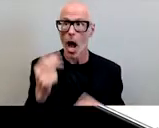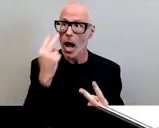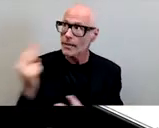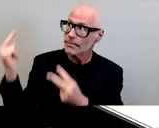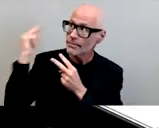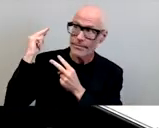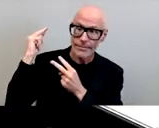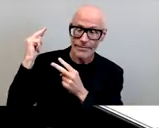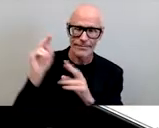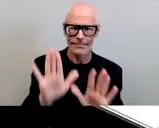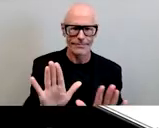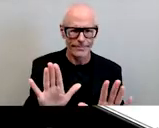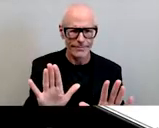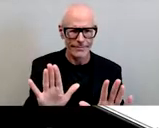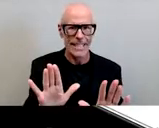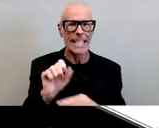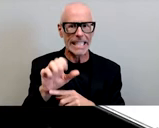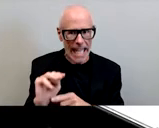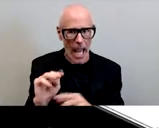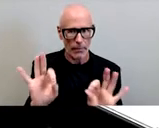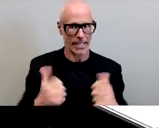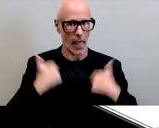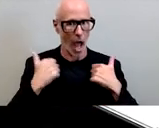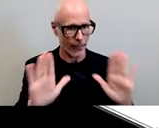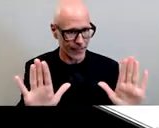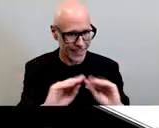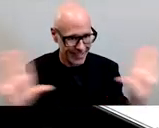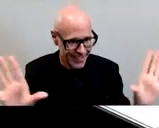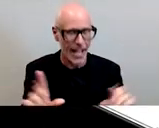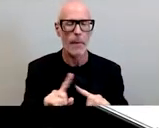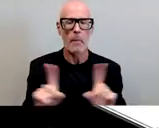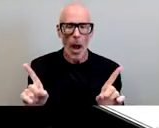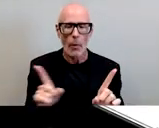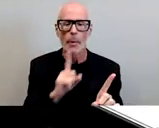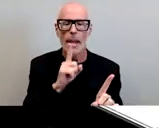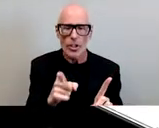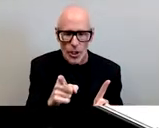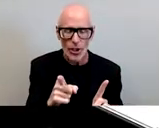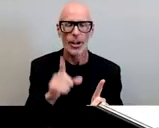uh dedication sam is in good shape um but i did want to make sure that i just acknowledged